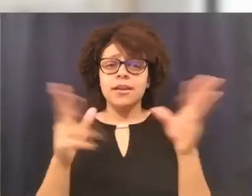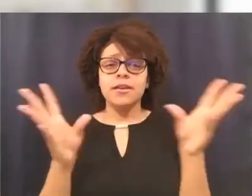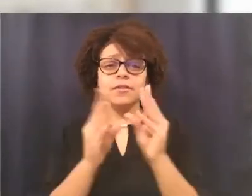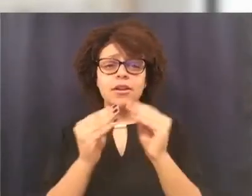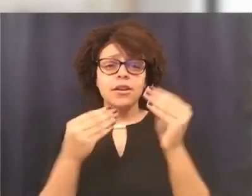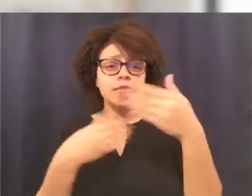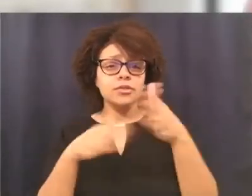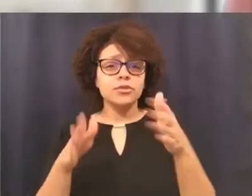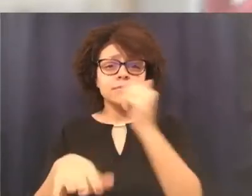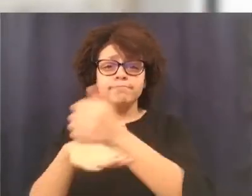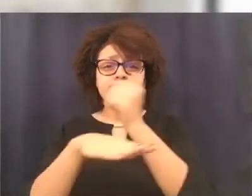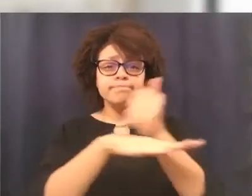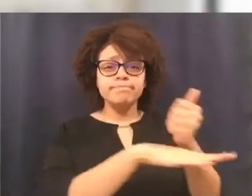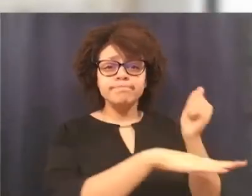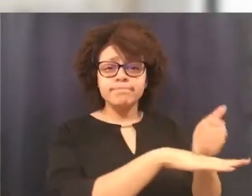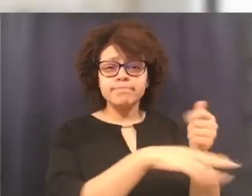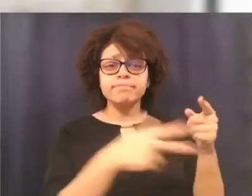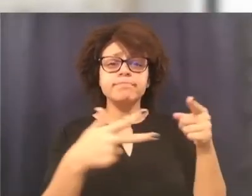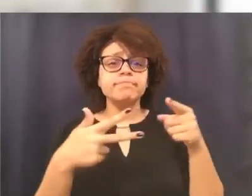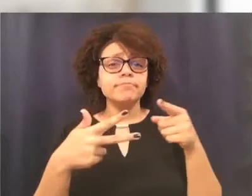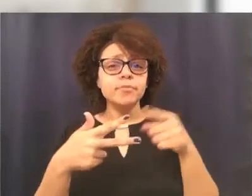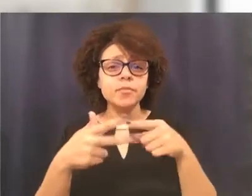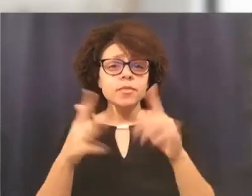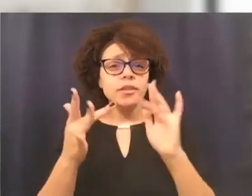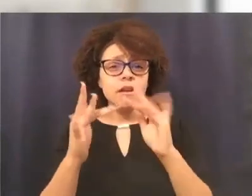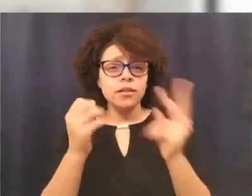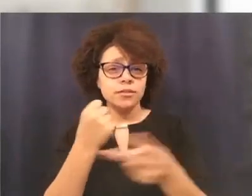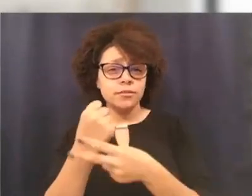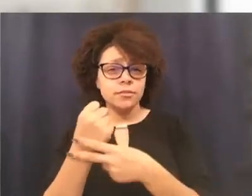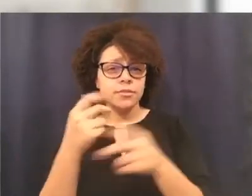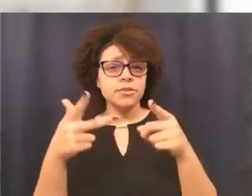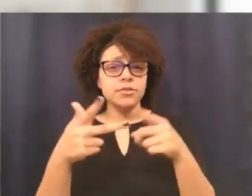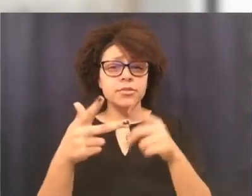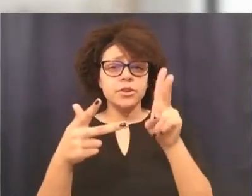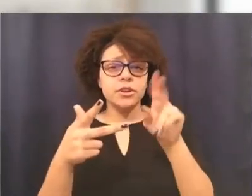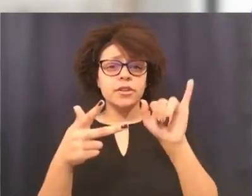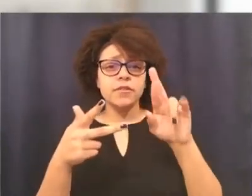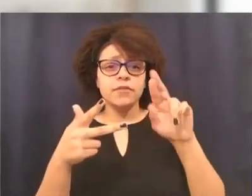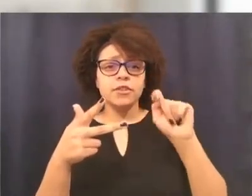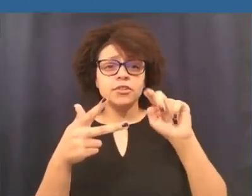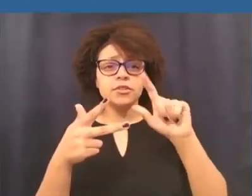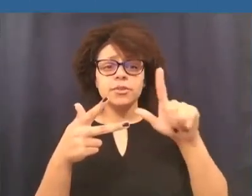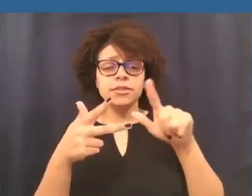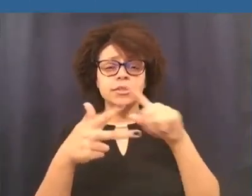to your disposal, and many other services. Here are a few interesting facts for you: